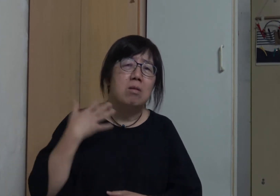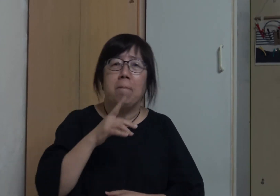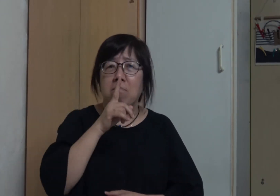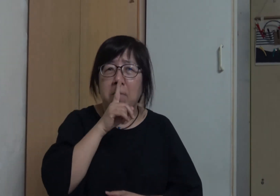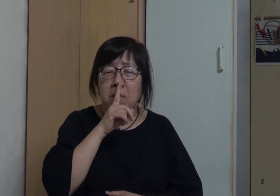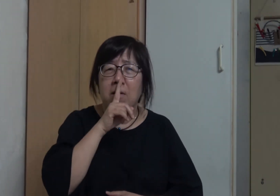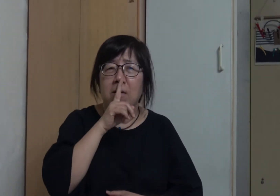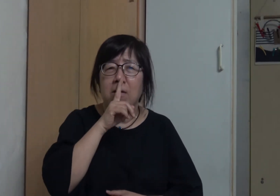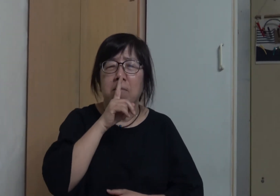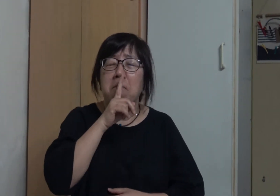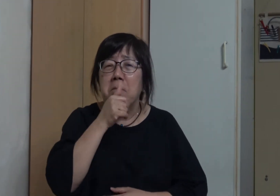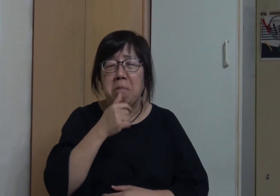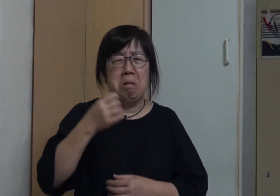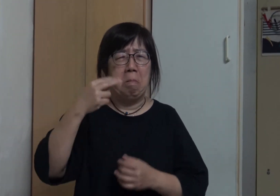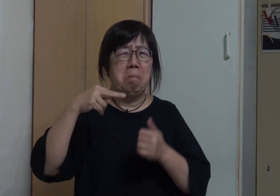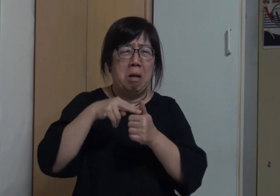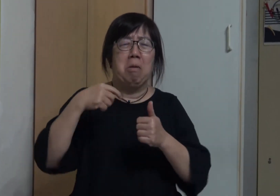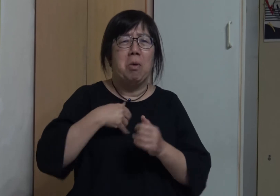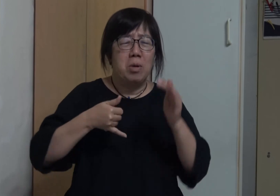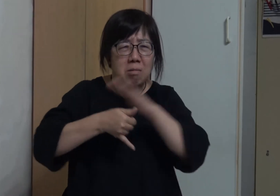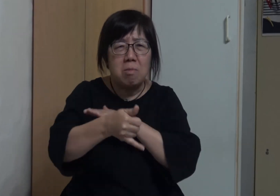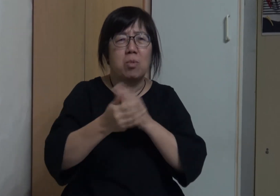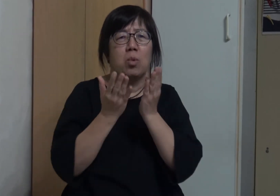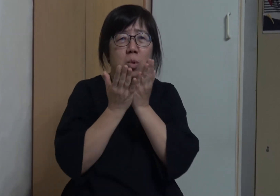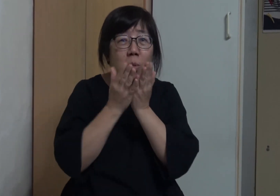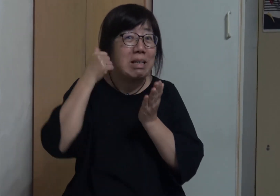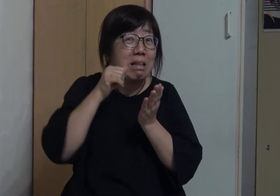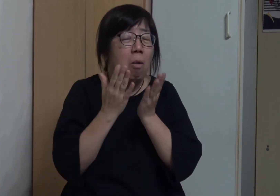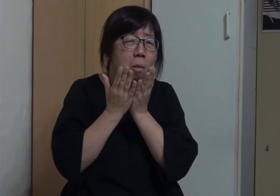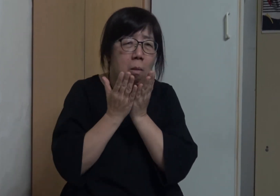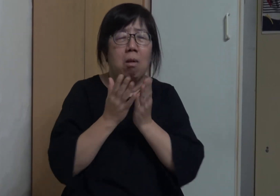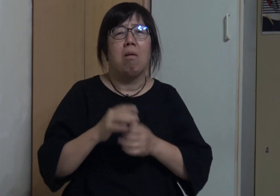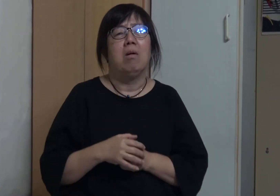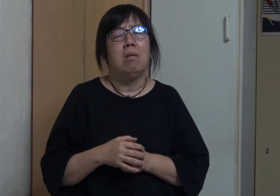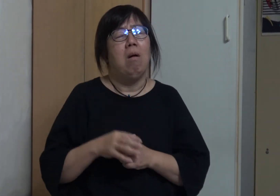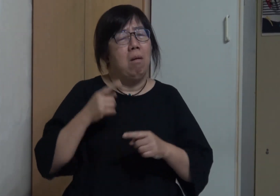In the past, my parents forced me to study in ordinary schools